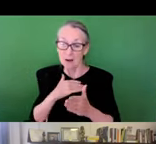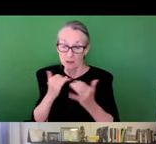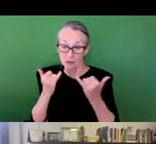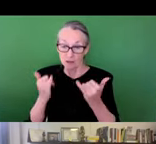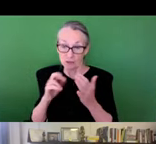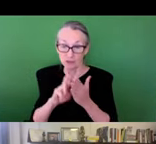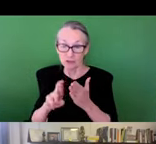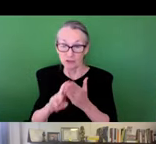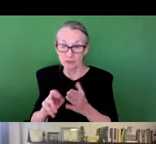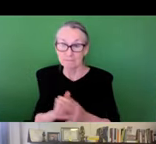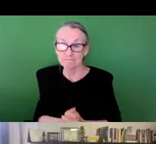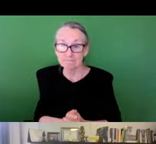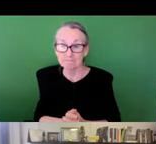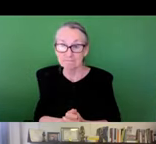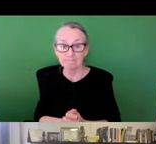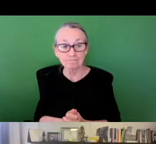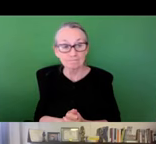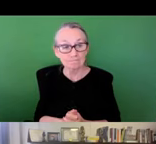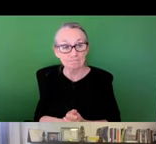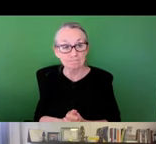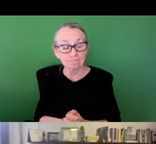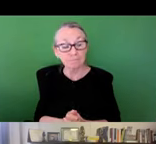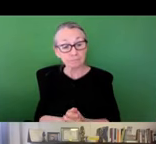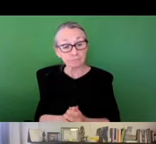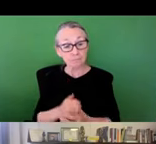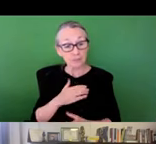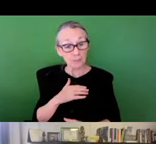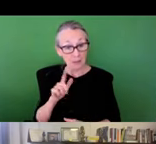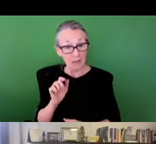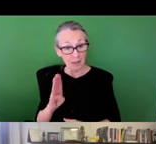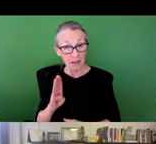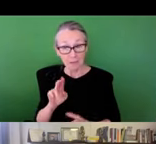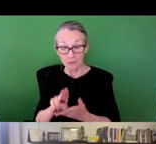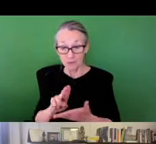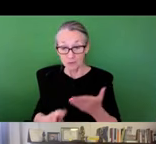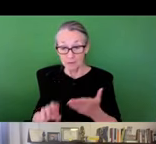here today and has shaped my current research agenda.